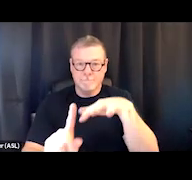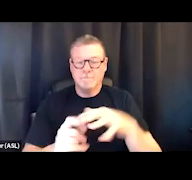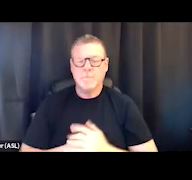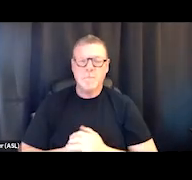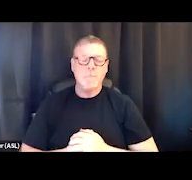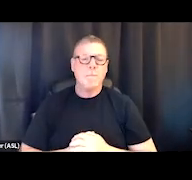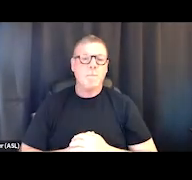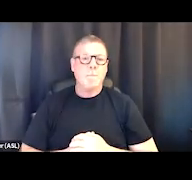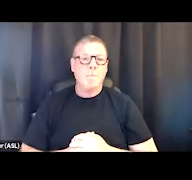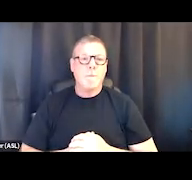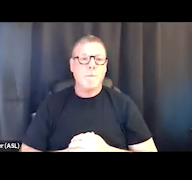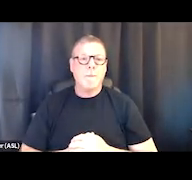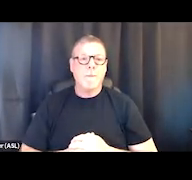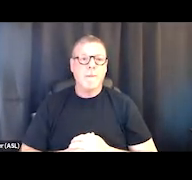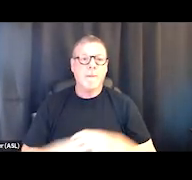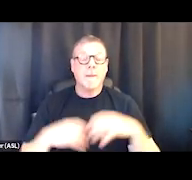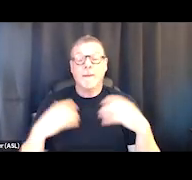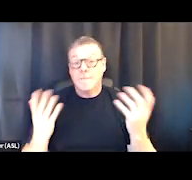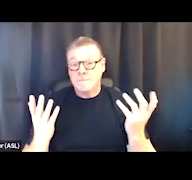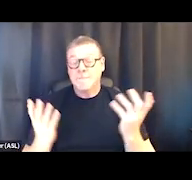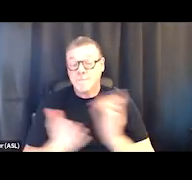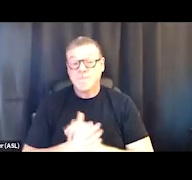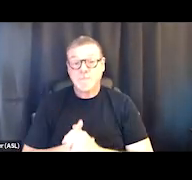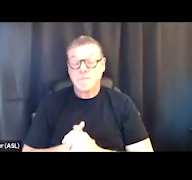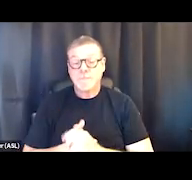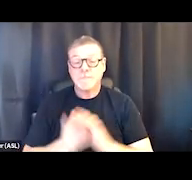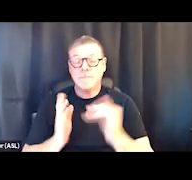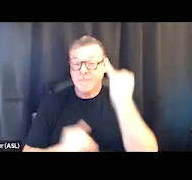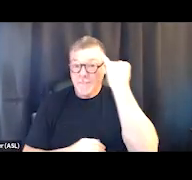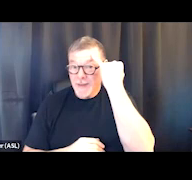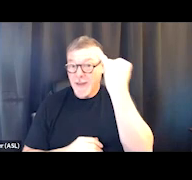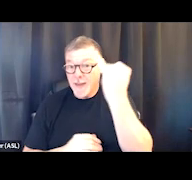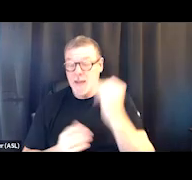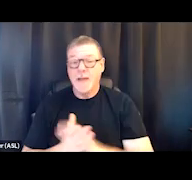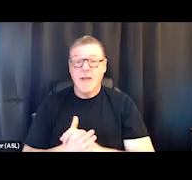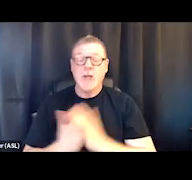And I think, you know, this principle of servant leadership,